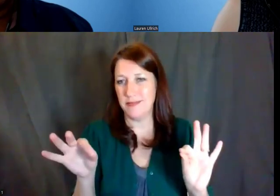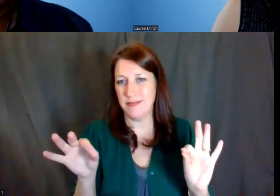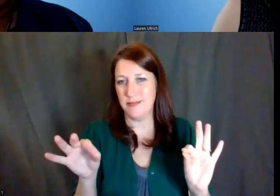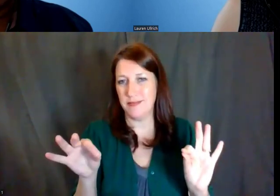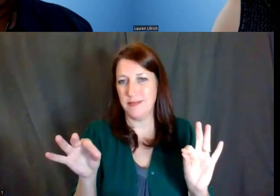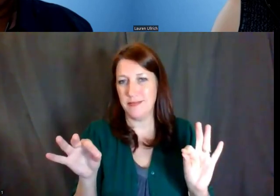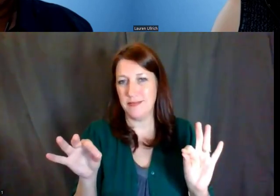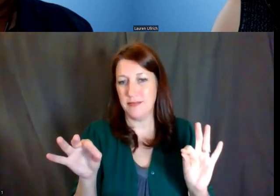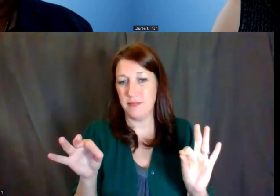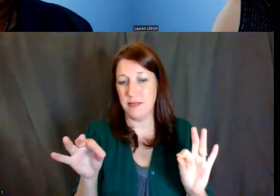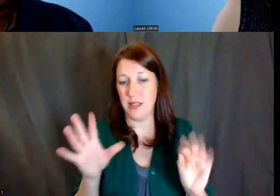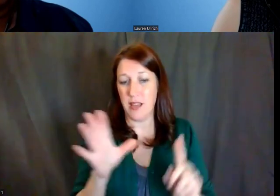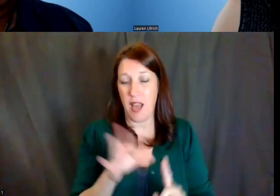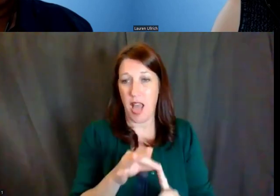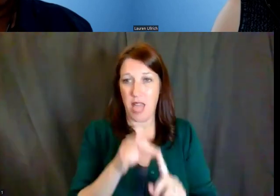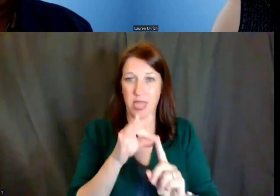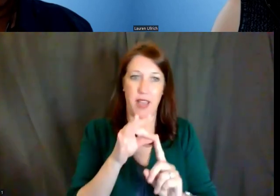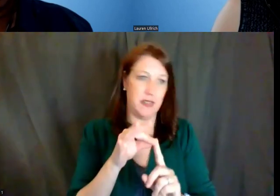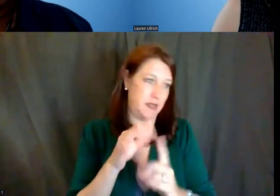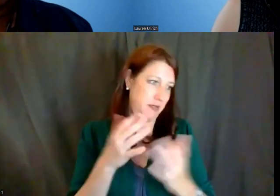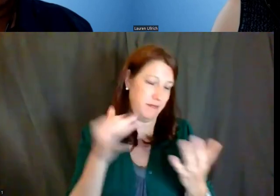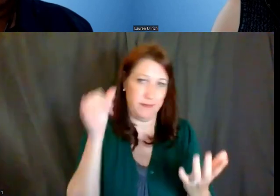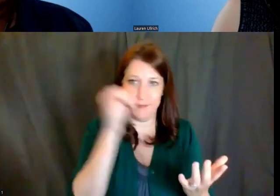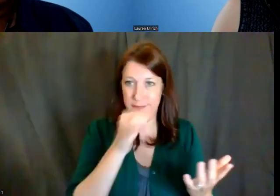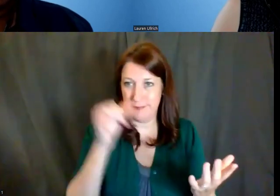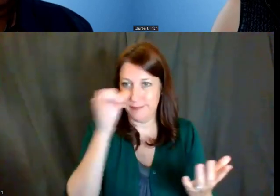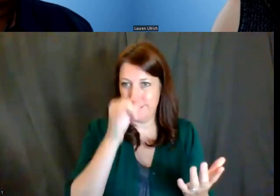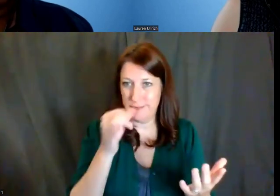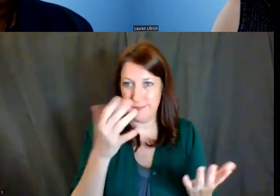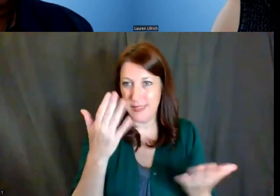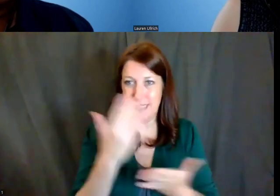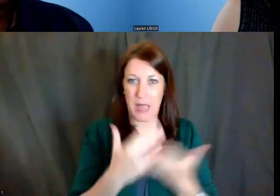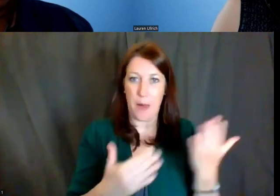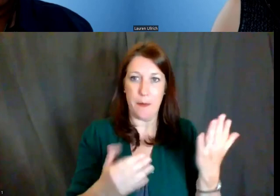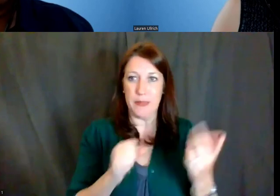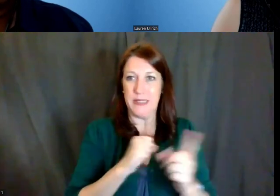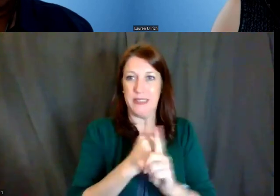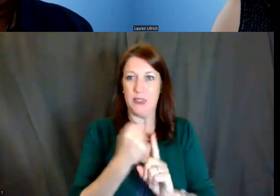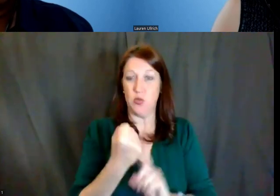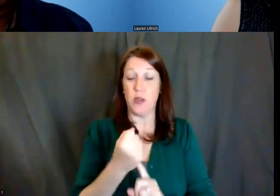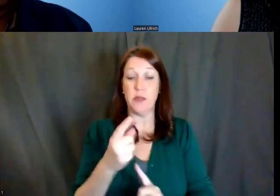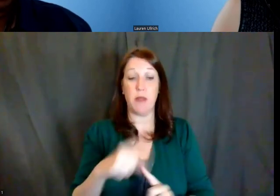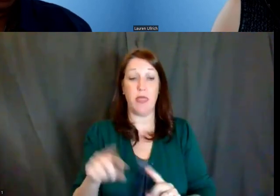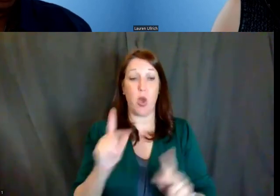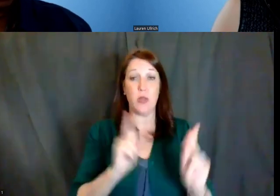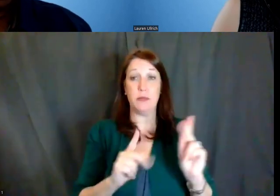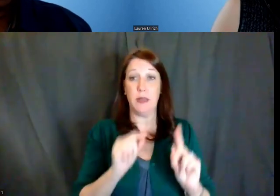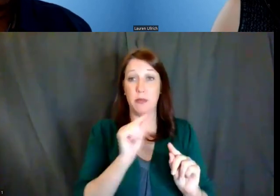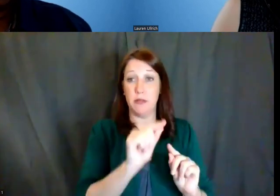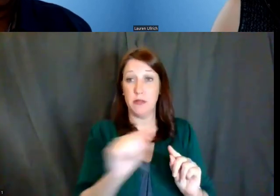unless it's an extraordinary circumstance, the individuals who are identified for these programs